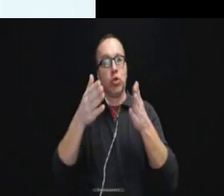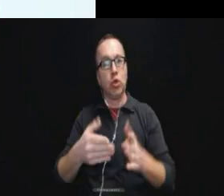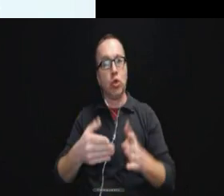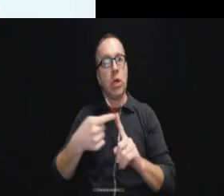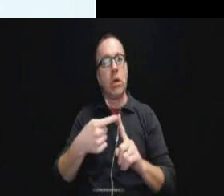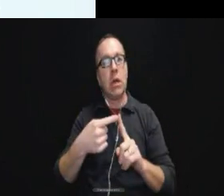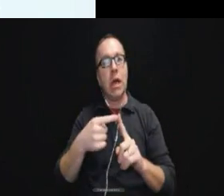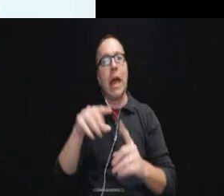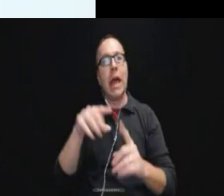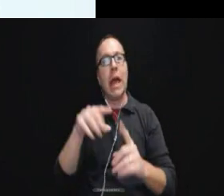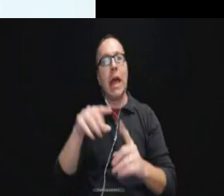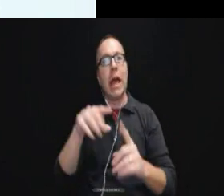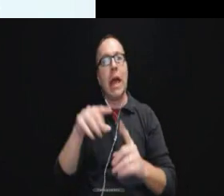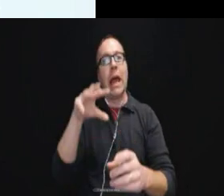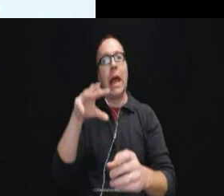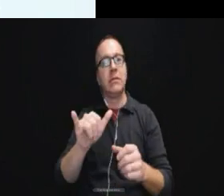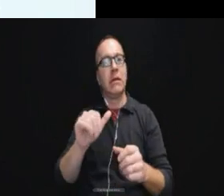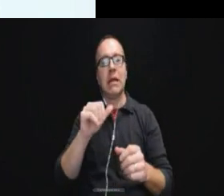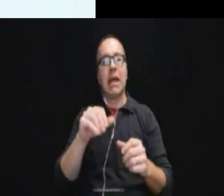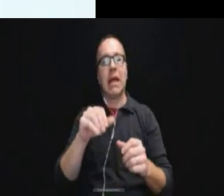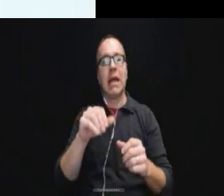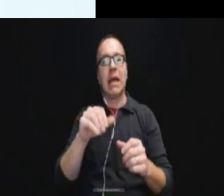engaged in this exigent circumstance.